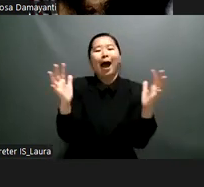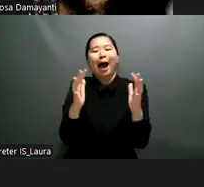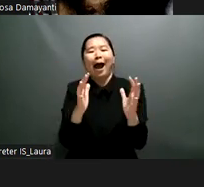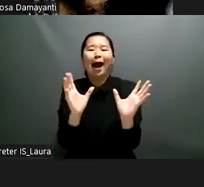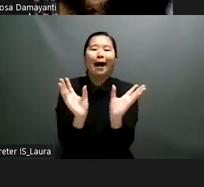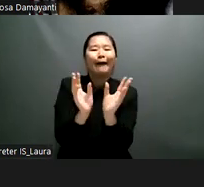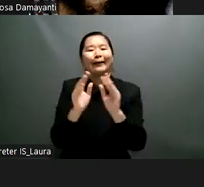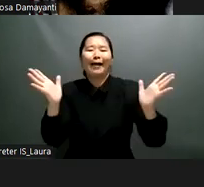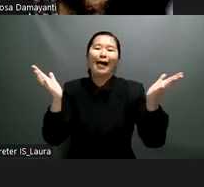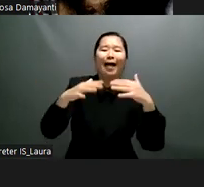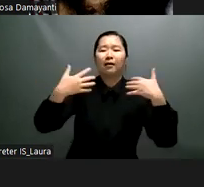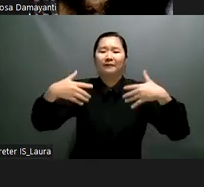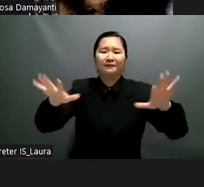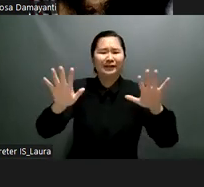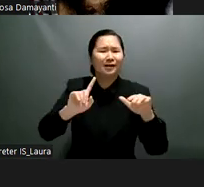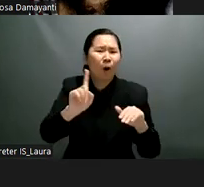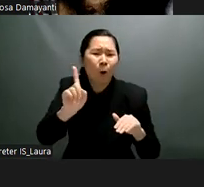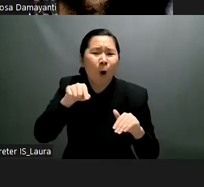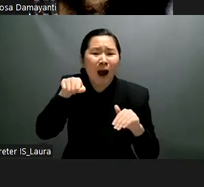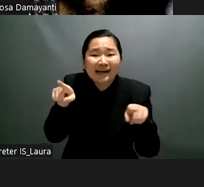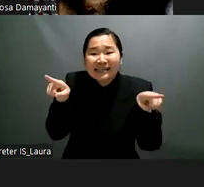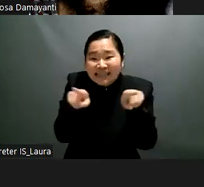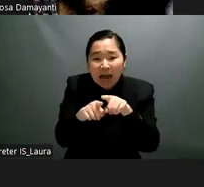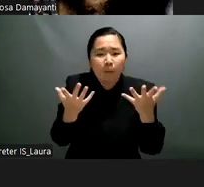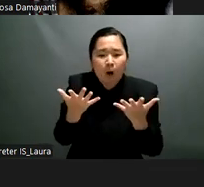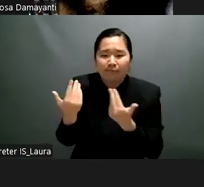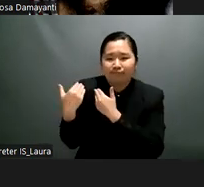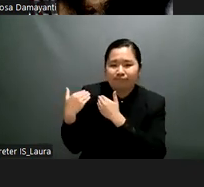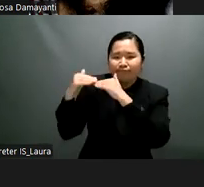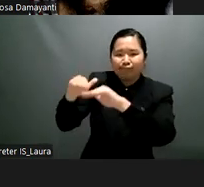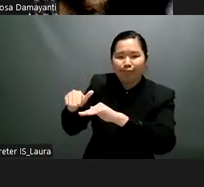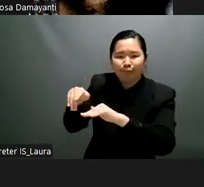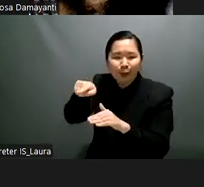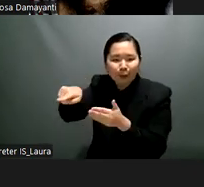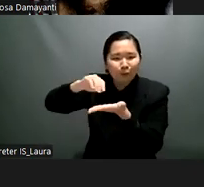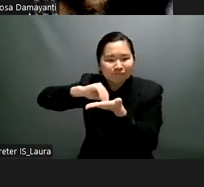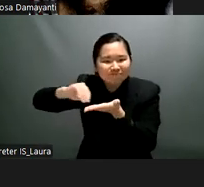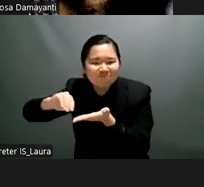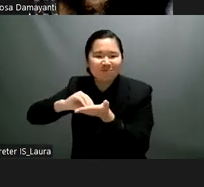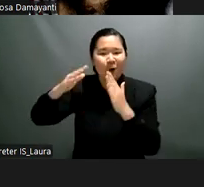training on how to handle issues of inaccessible digital materials in order to ensure learning